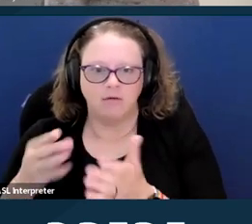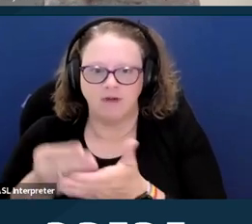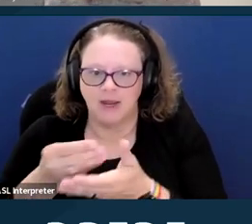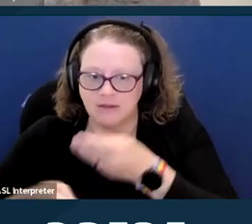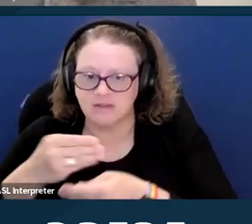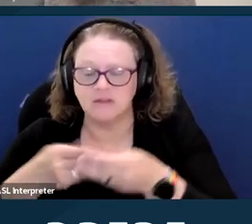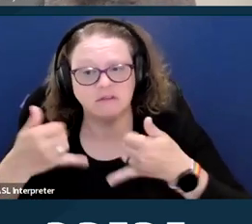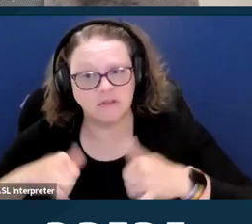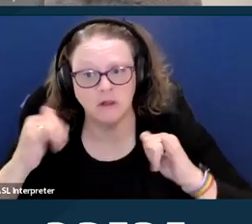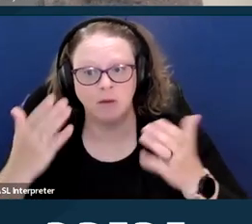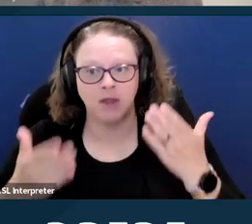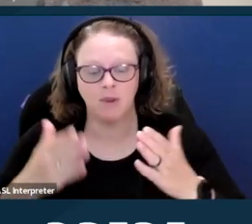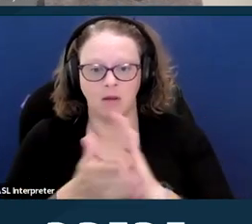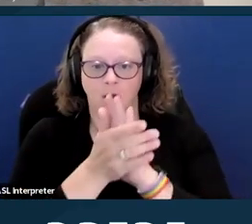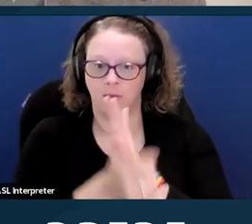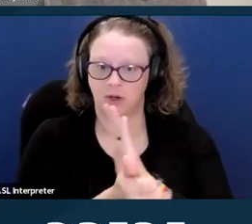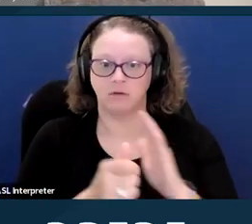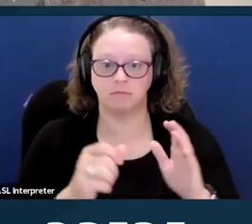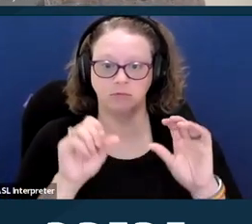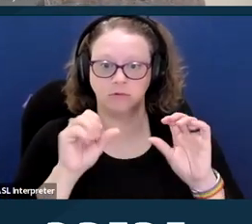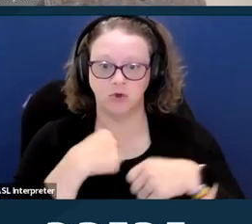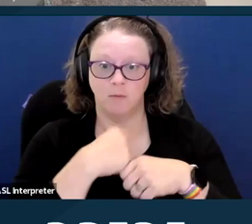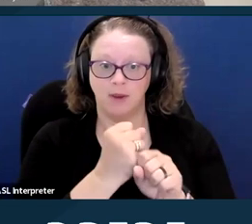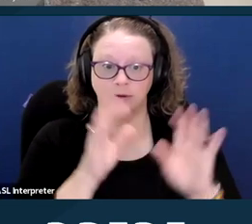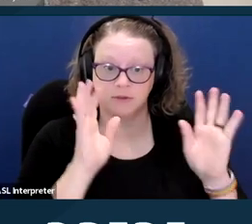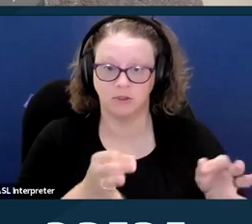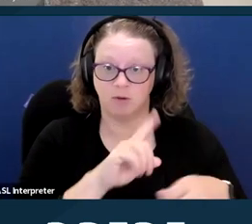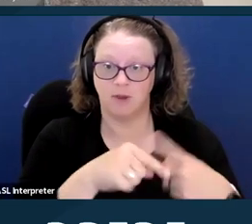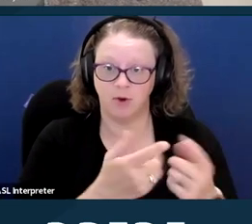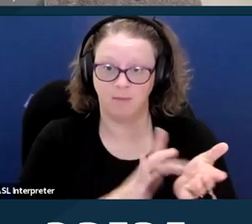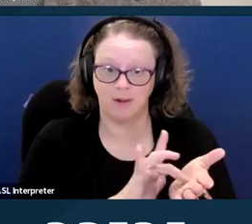or some other mode of support. Next slide, please.